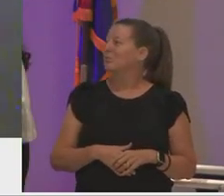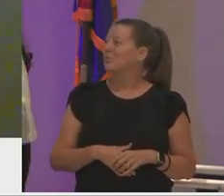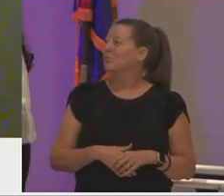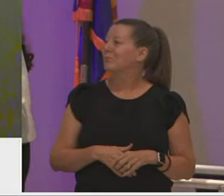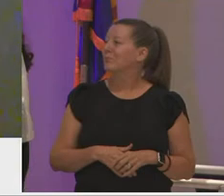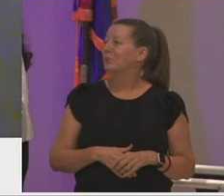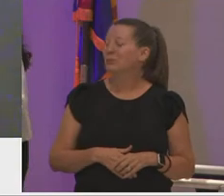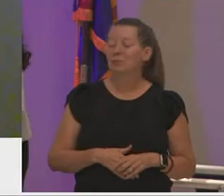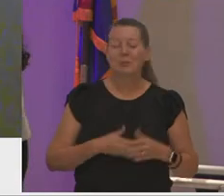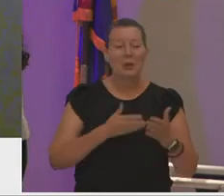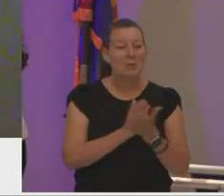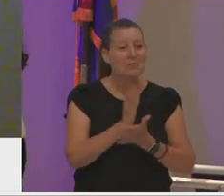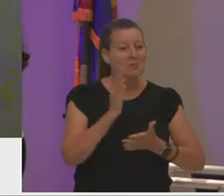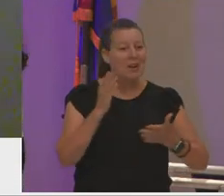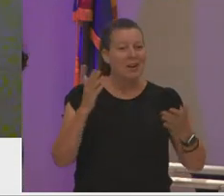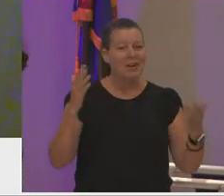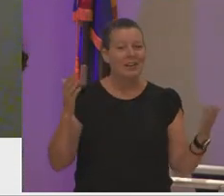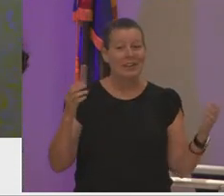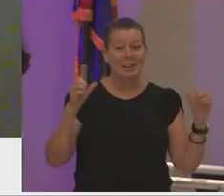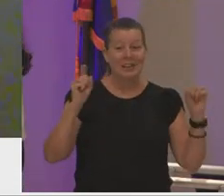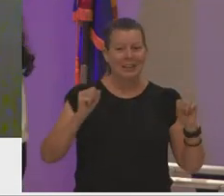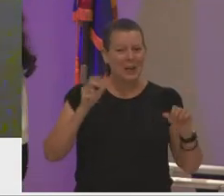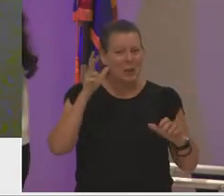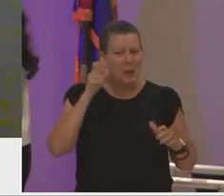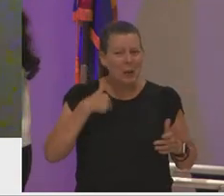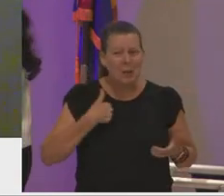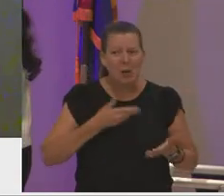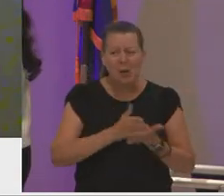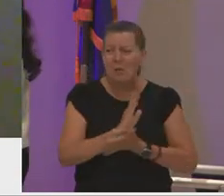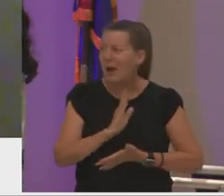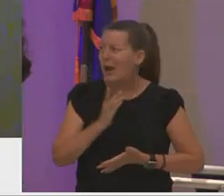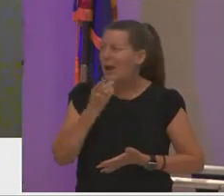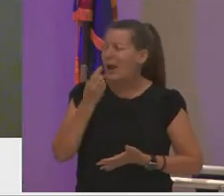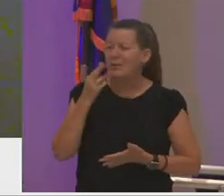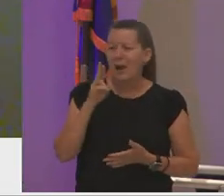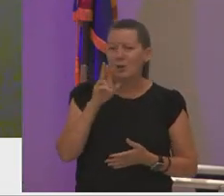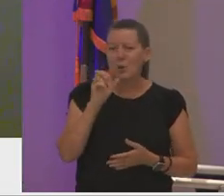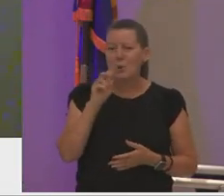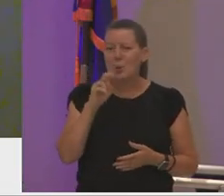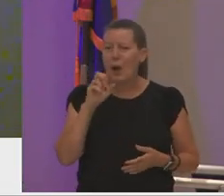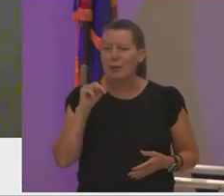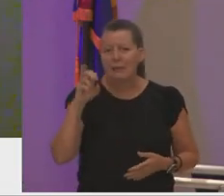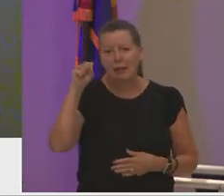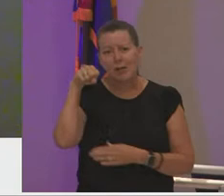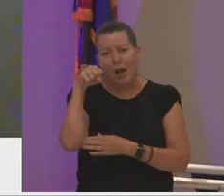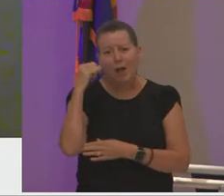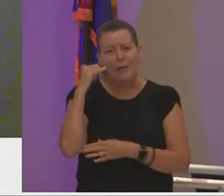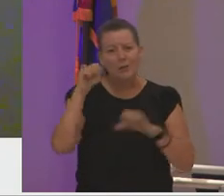all right can everyone hear me dr robinson can you nod if if everyone can hear me we can hear